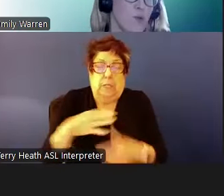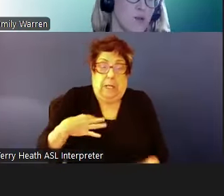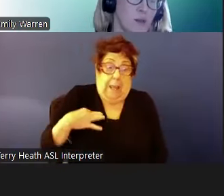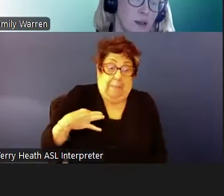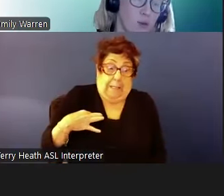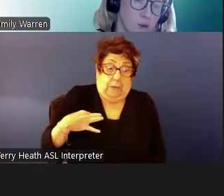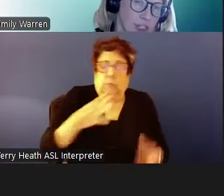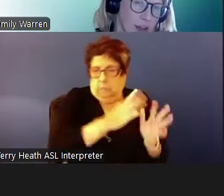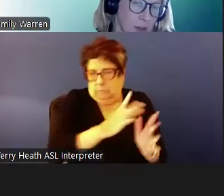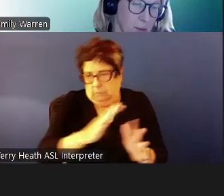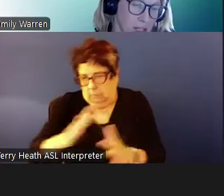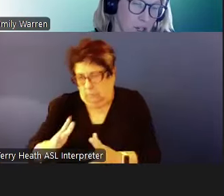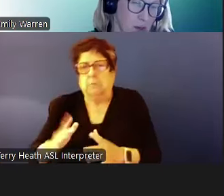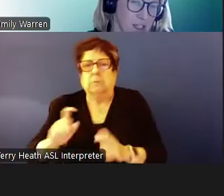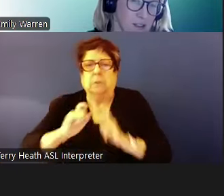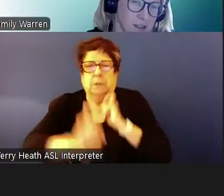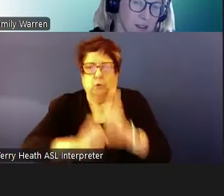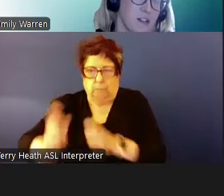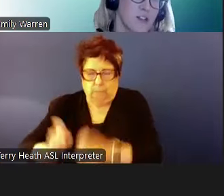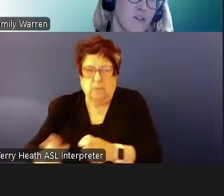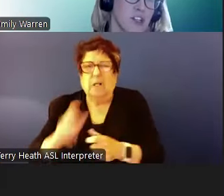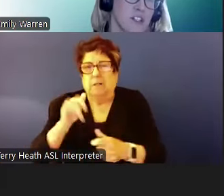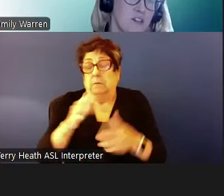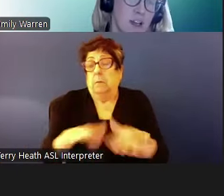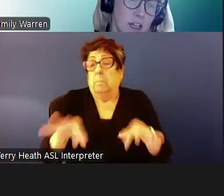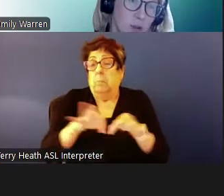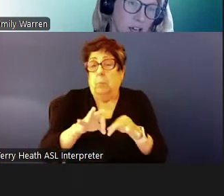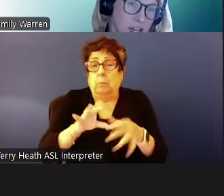which will be important when we talk about the mainstream notice. First the family applies